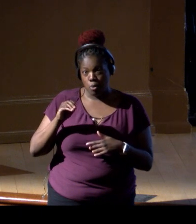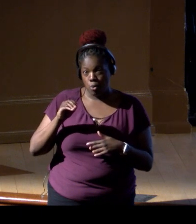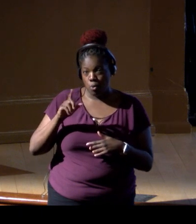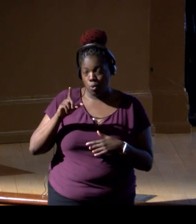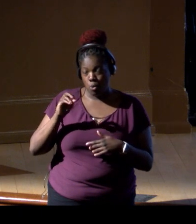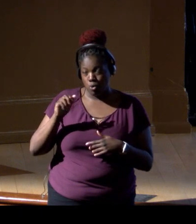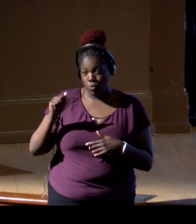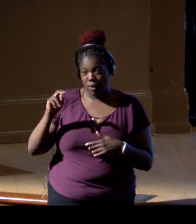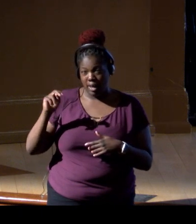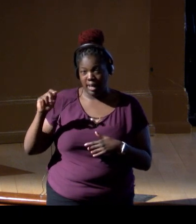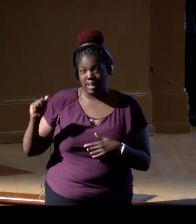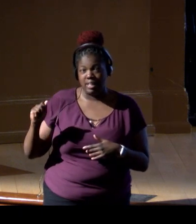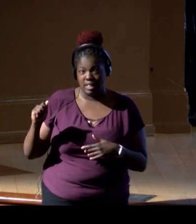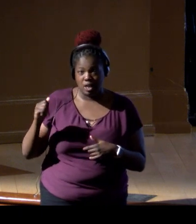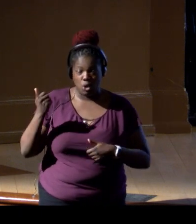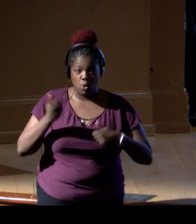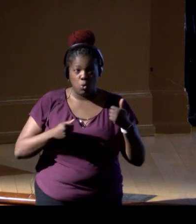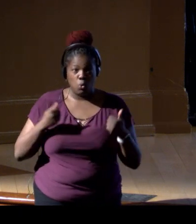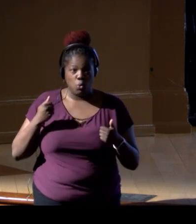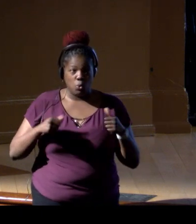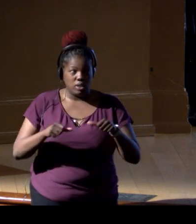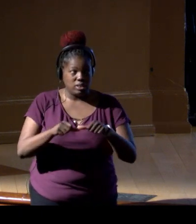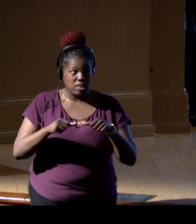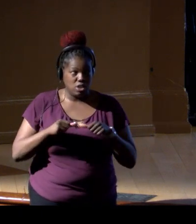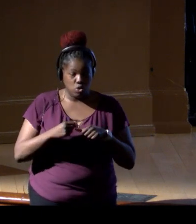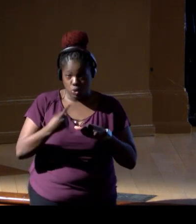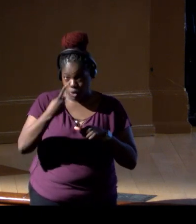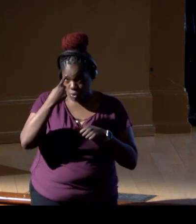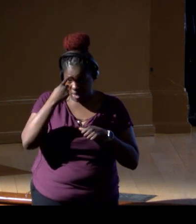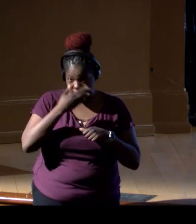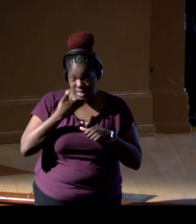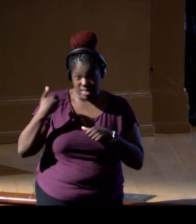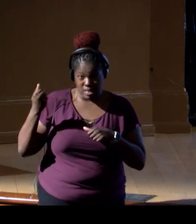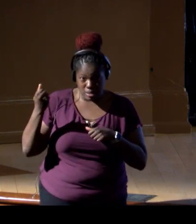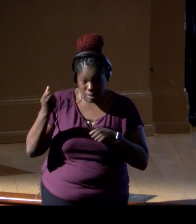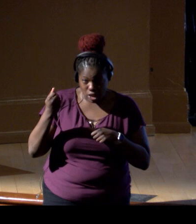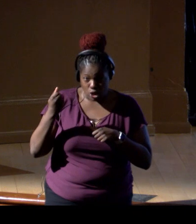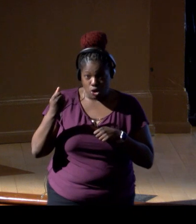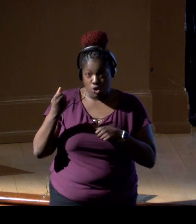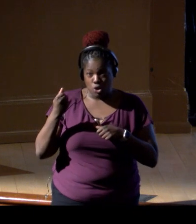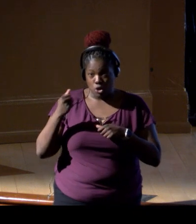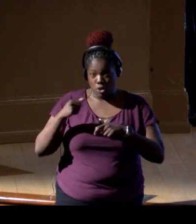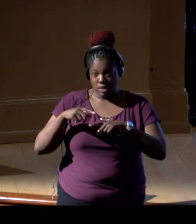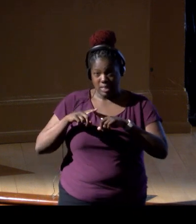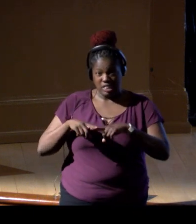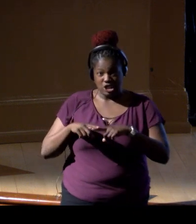which area do you think is in a better ecological condition, in a healthier condition?